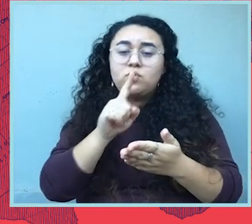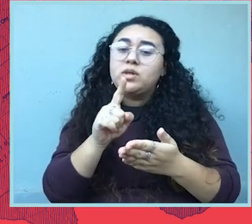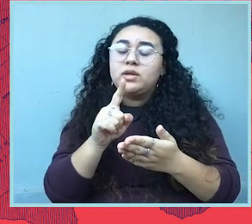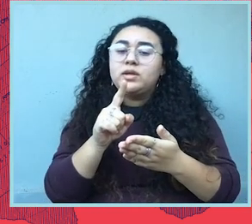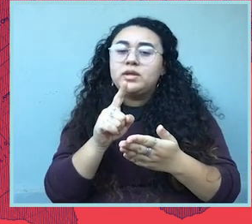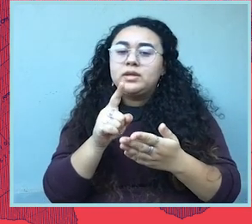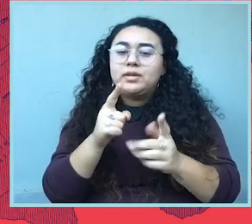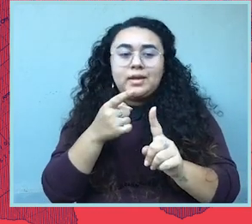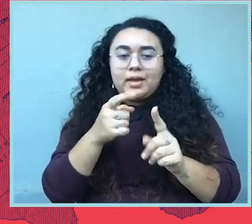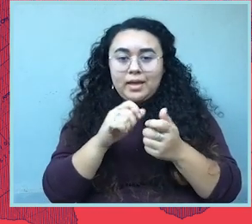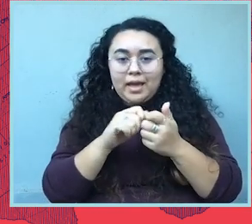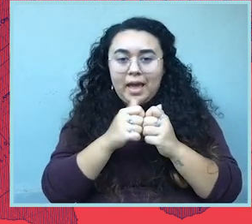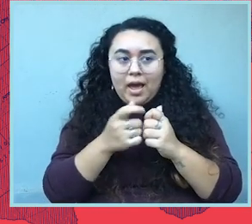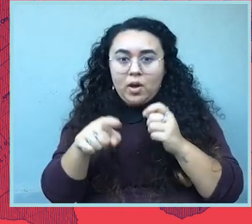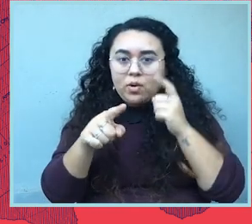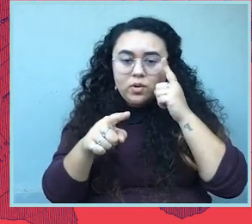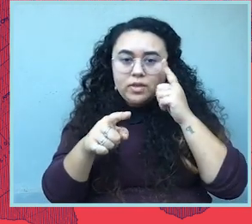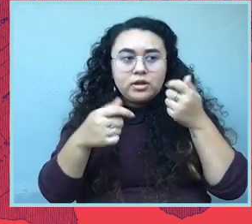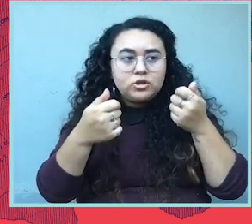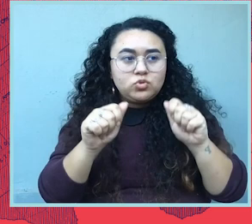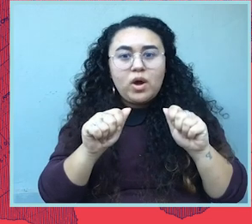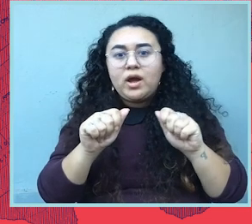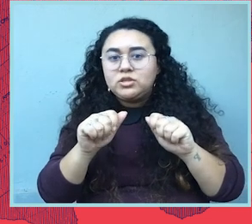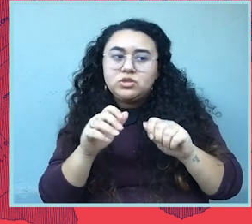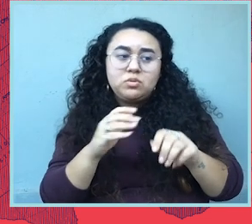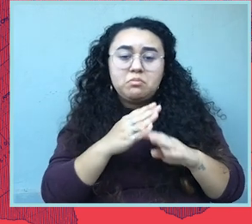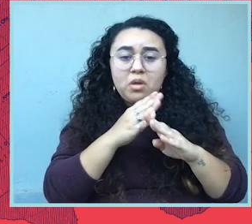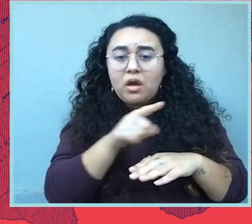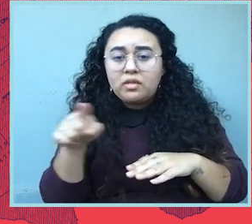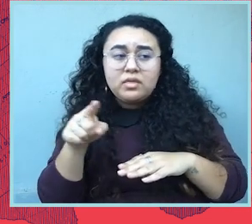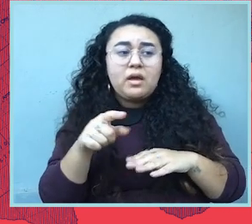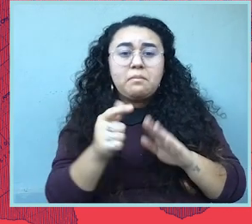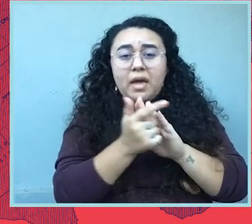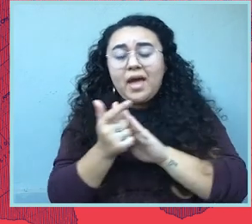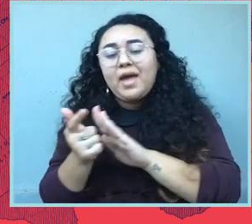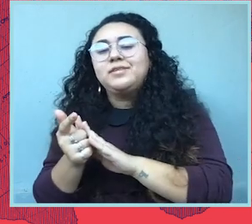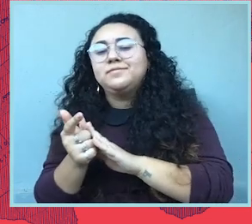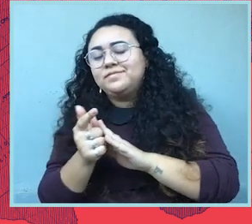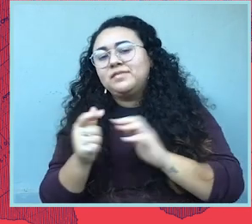All of this is being powered by fear mongering and misinformation.